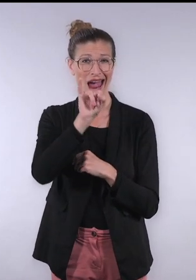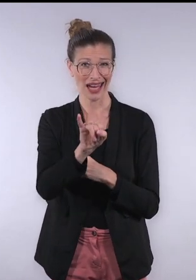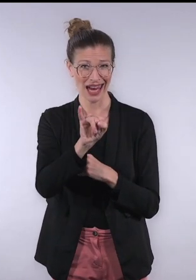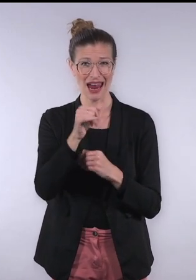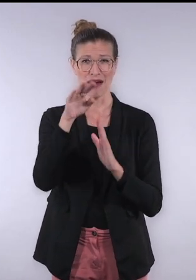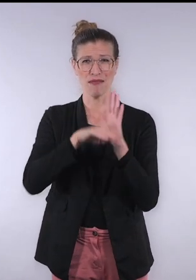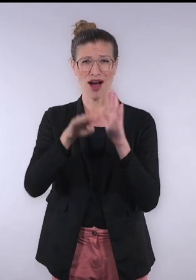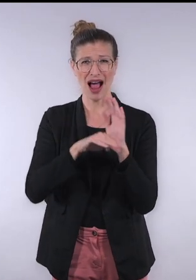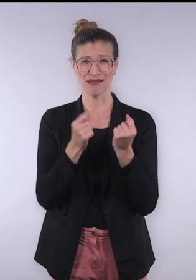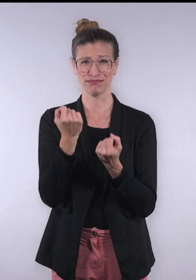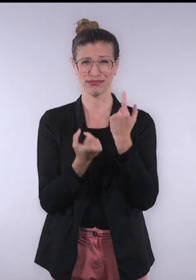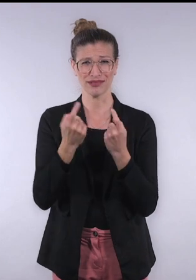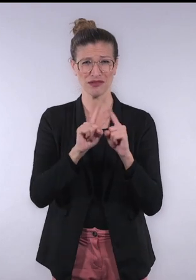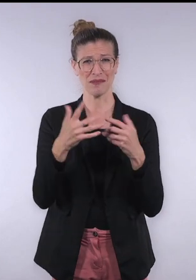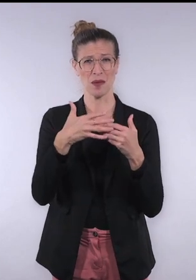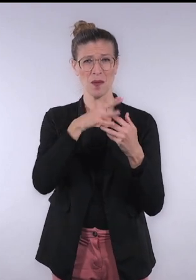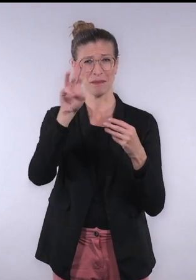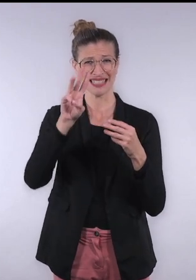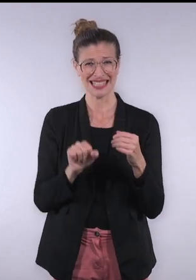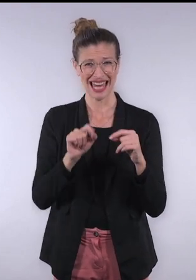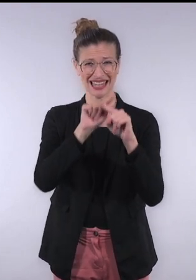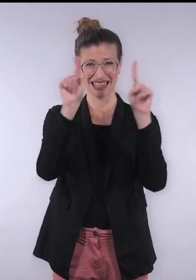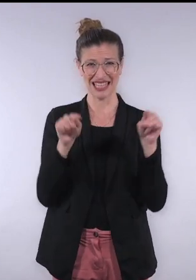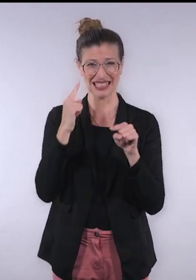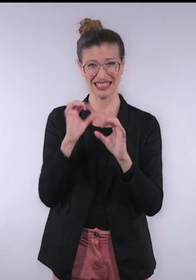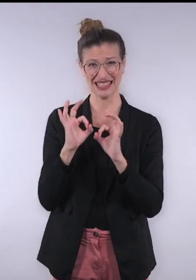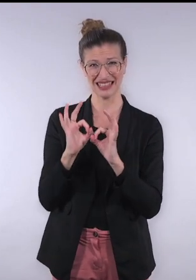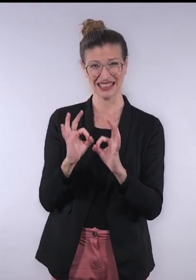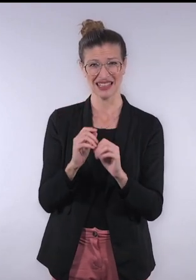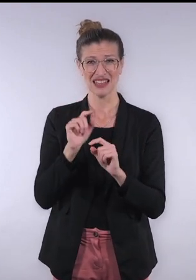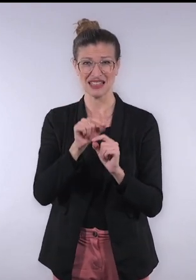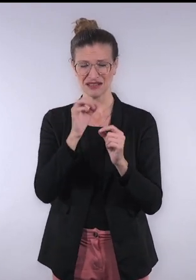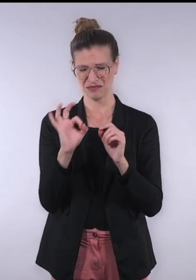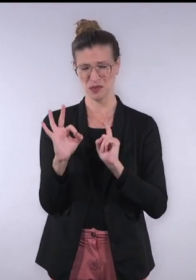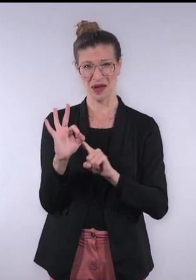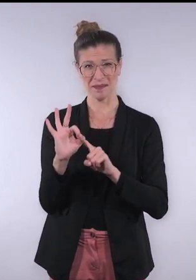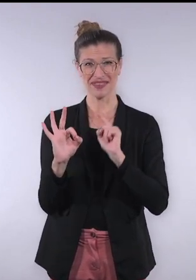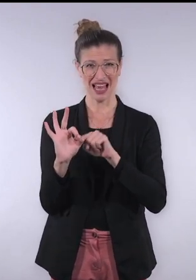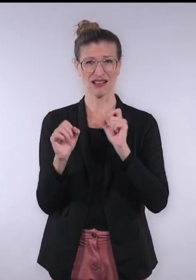in response to legal pressure on companies to make their websites accessible. Userway's Accessibility Widget